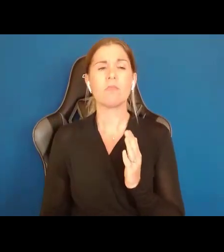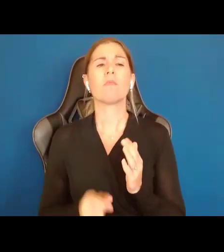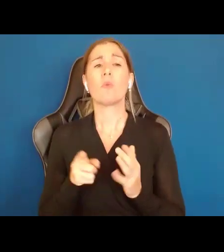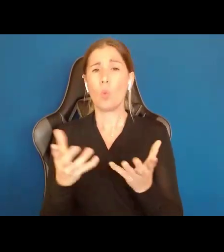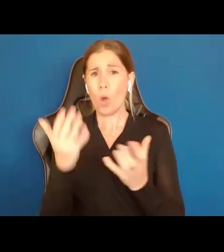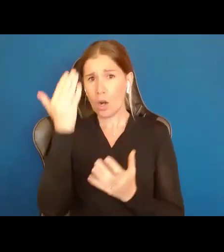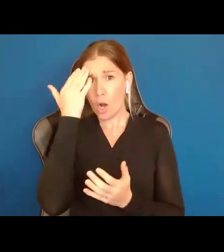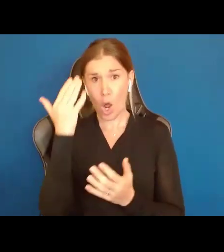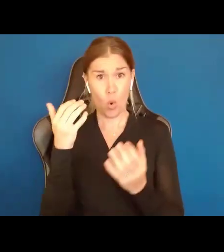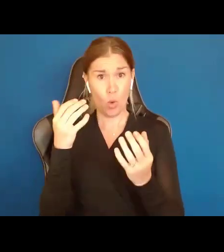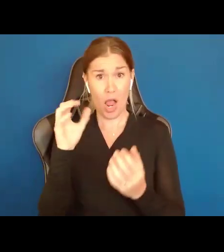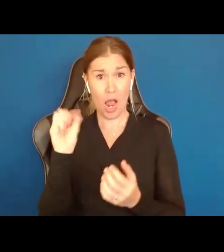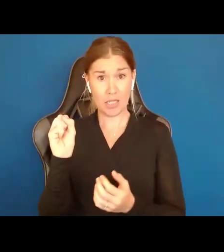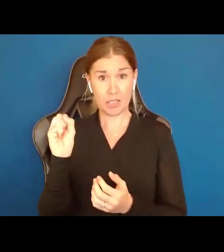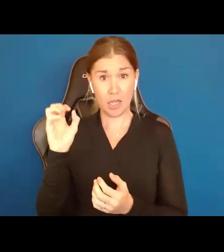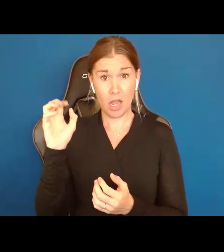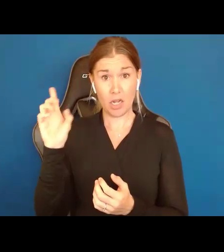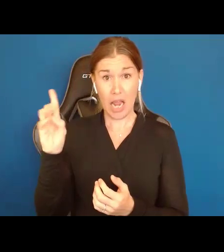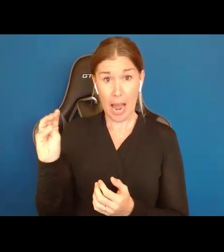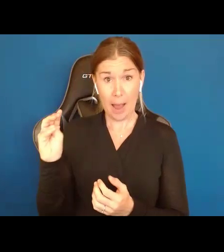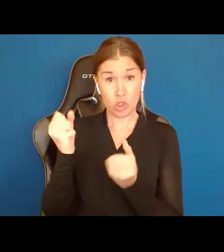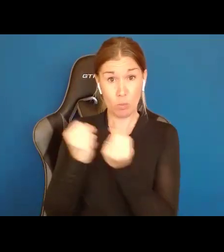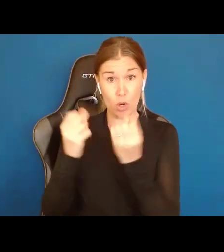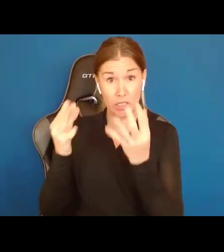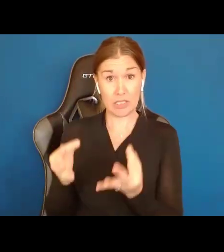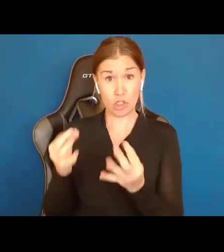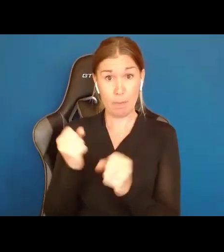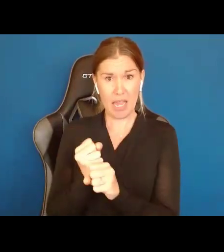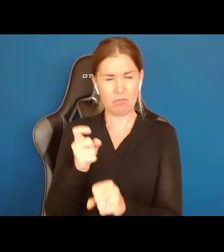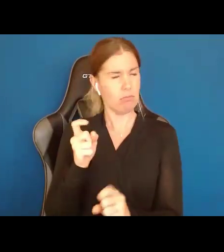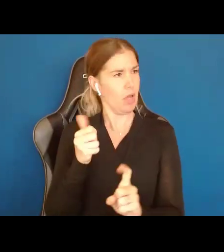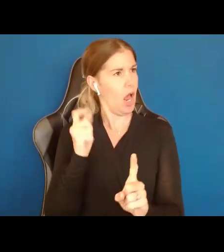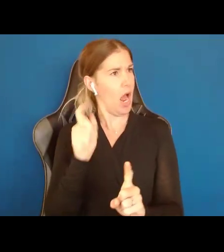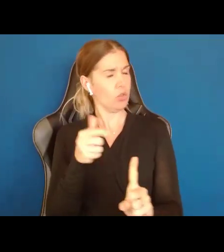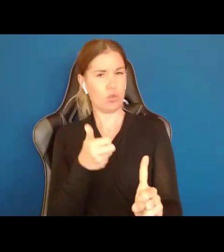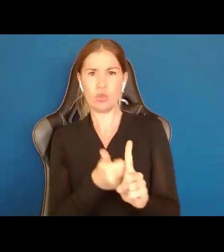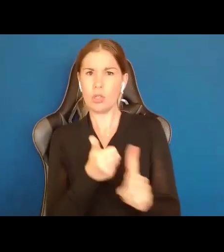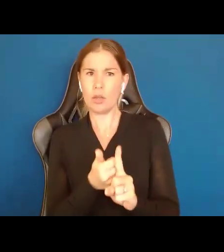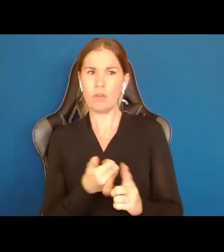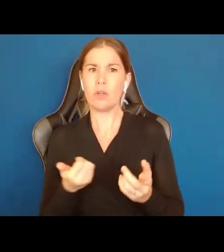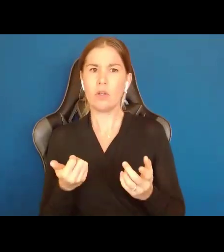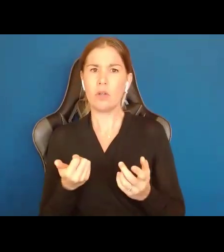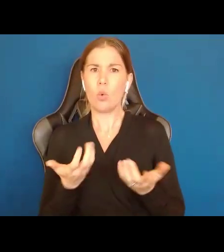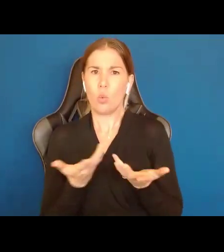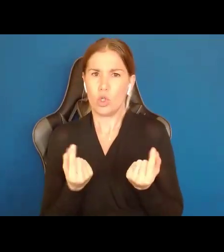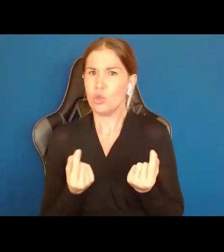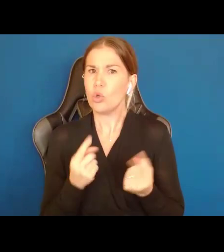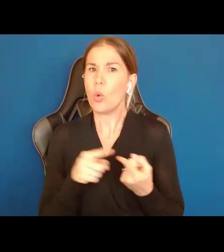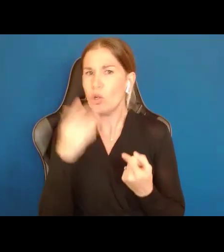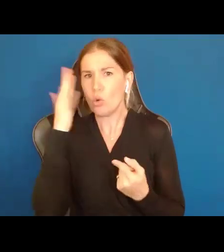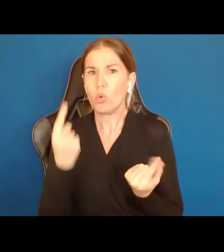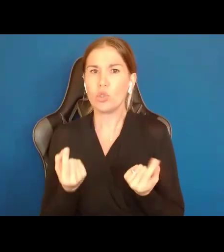is, ask yourself a question, how do you make decisions? What do you do when you don't know what to do? What do you do when you are faced with